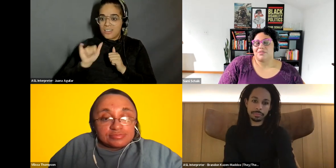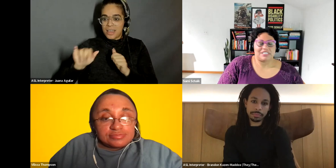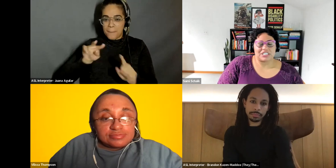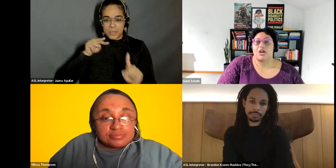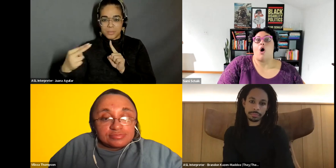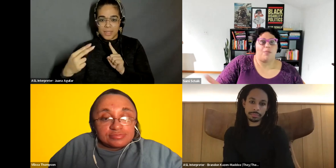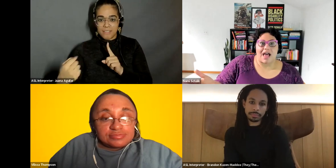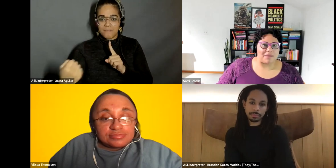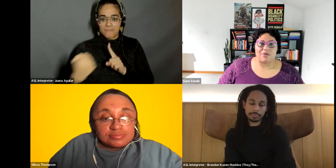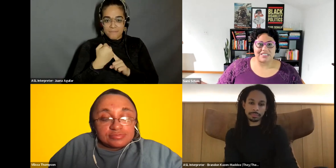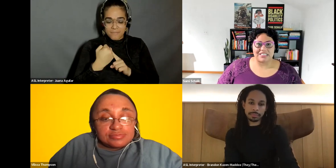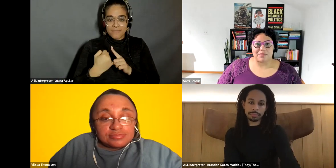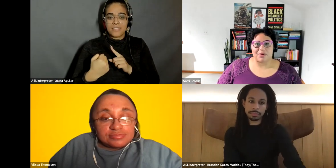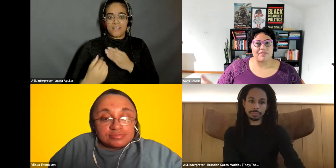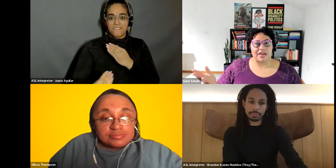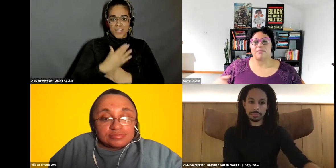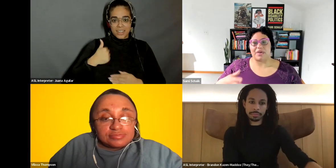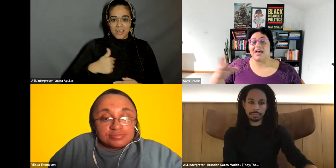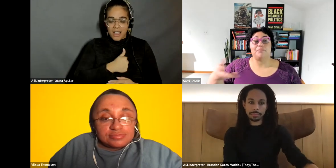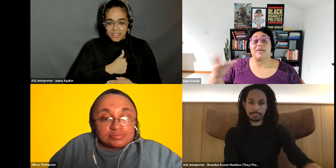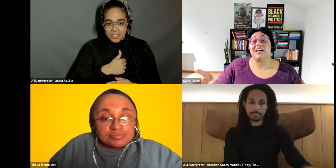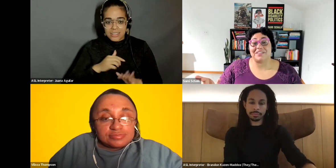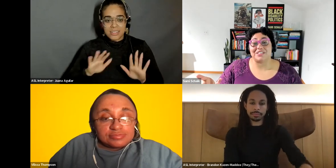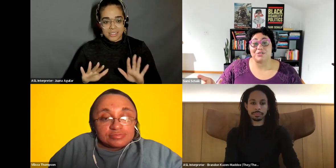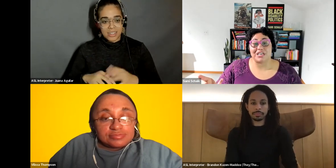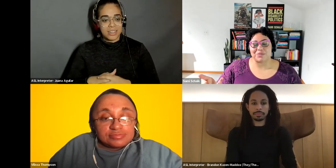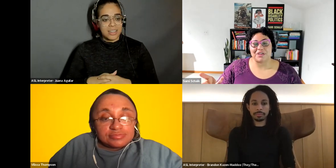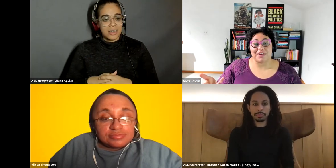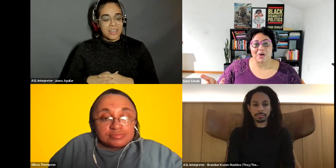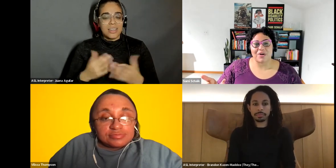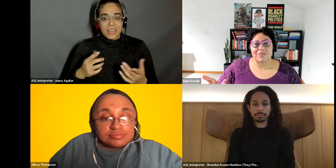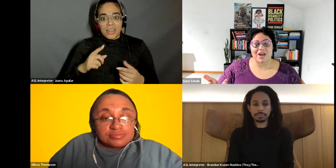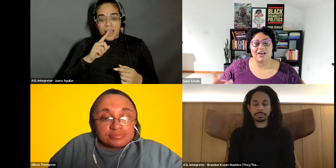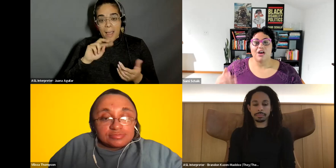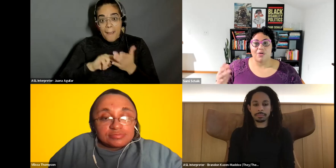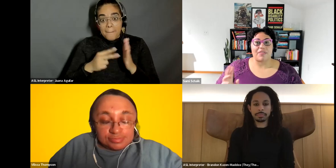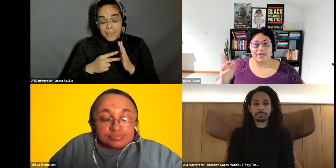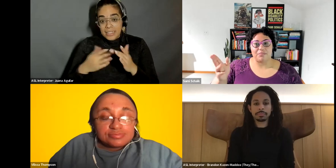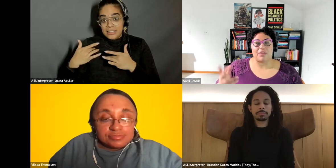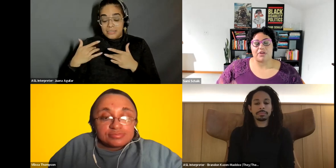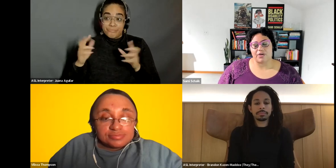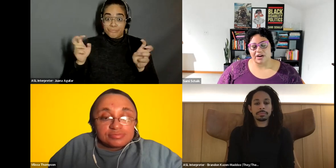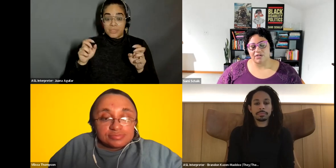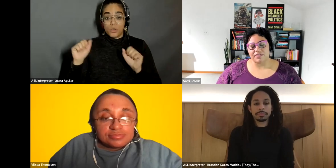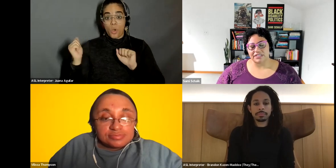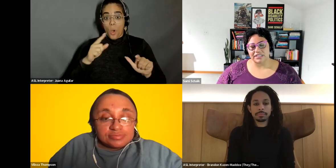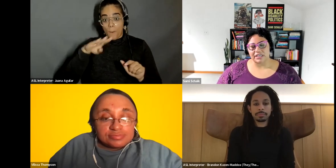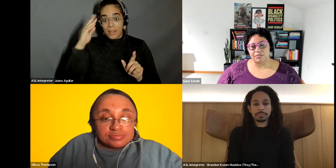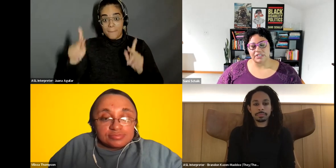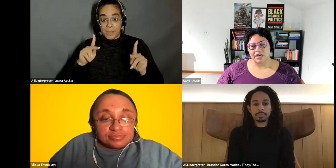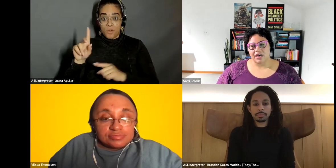Sami Schalk: position all black people sd disabled because of the association with inferiority right rather than being really critical of these systems.